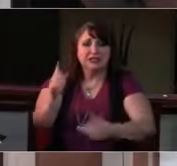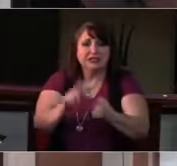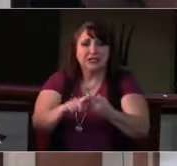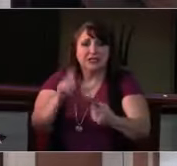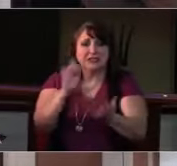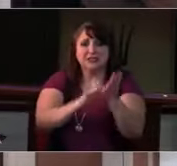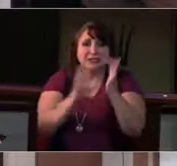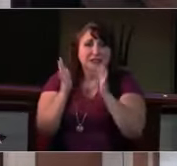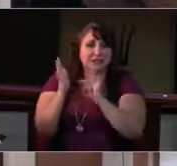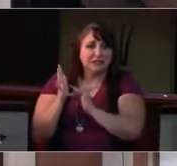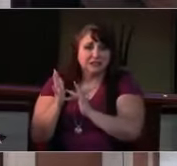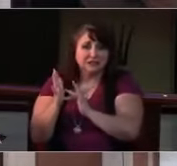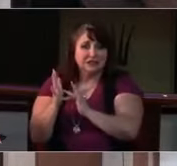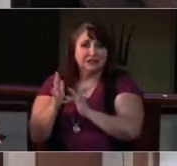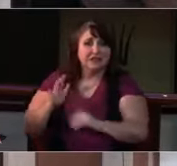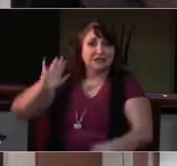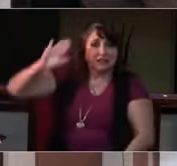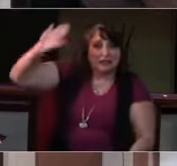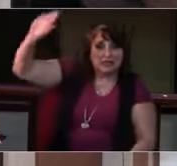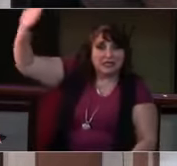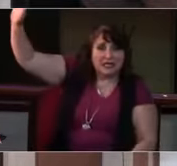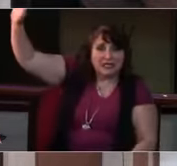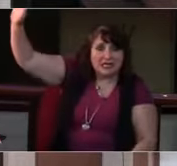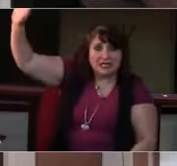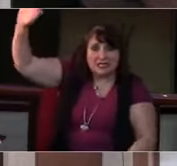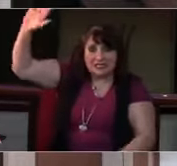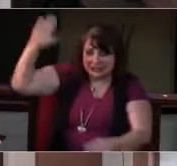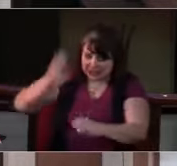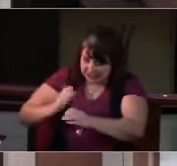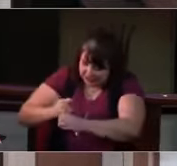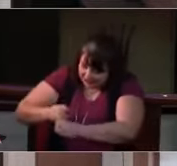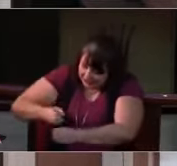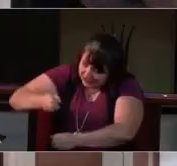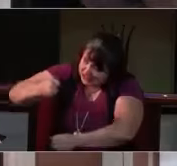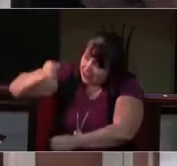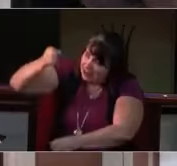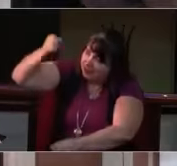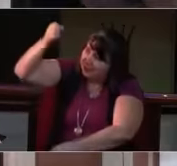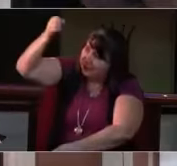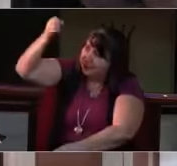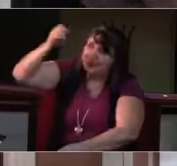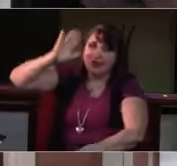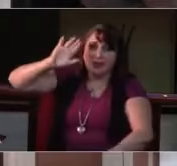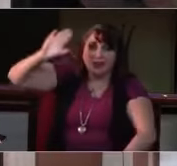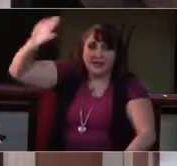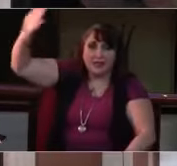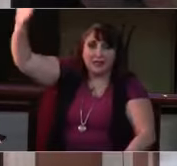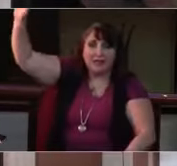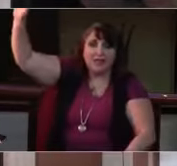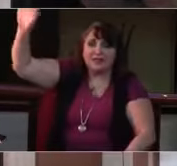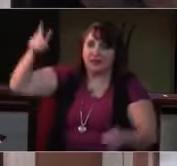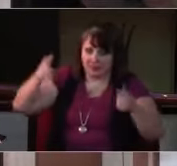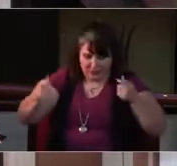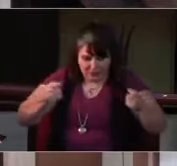Oh, yes we're singing... oh, love this hymn. All right. Wait a second. Lemme put down my cell. All right. And I'm gonna turn like this